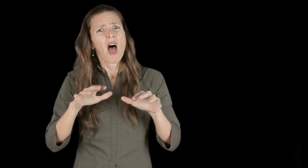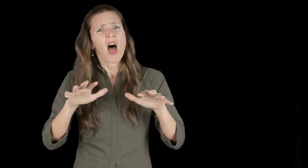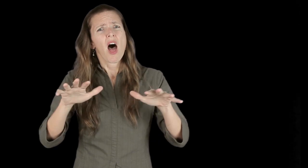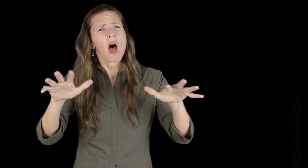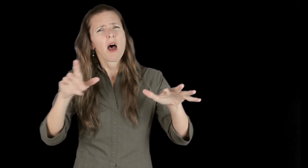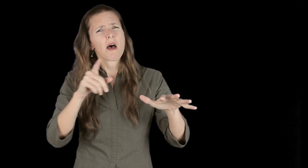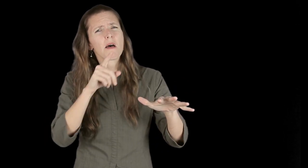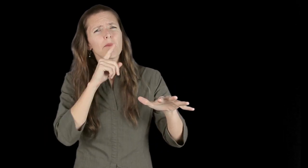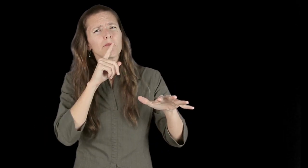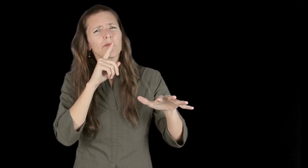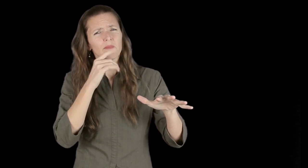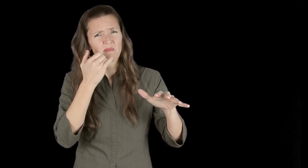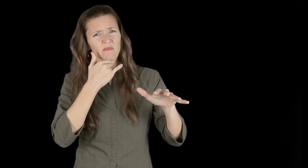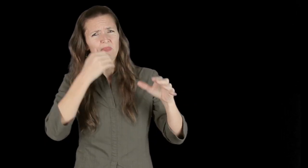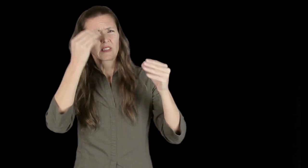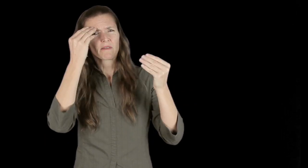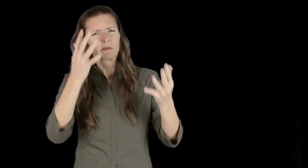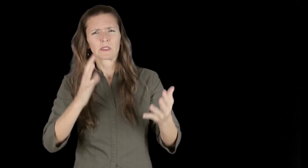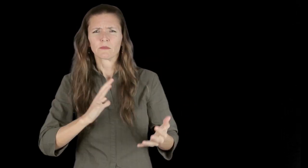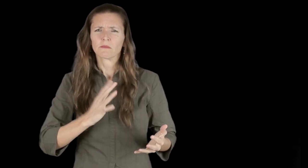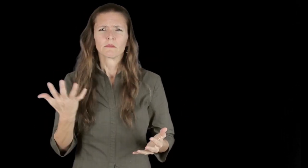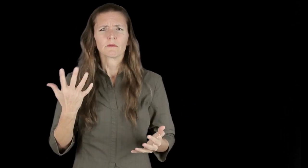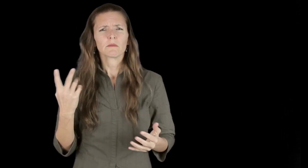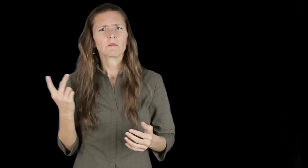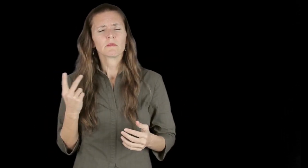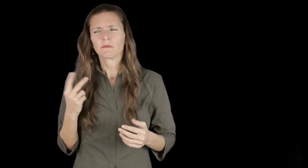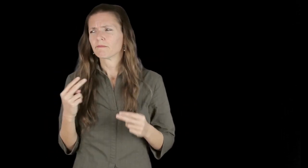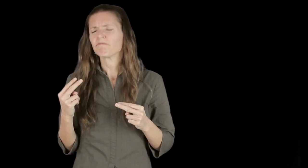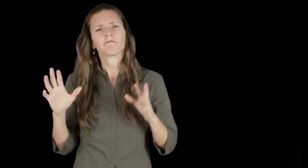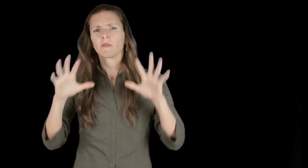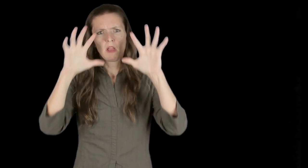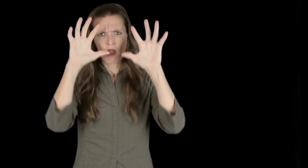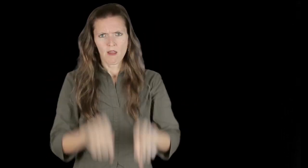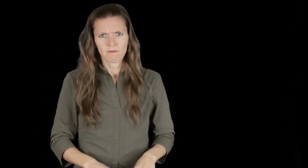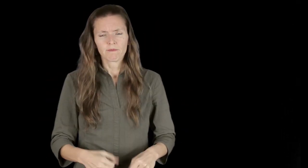We did not like the idea of the video nearly becoming viral with errors, and subsequently removed the video.